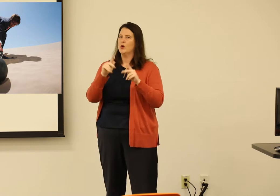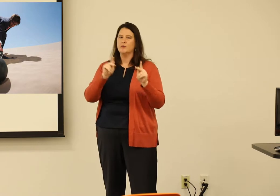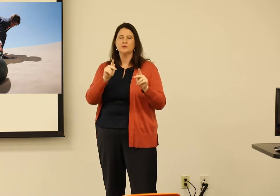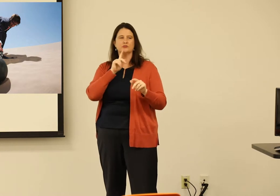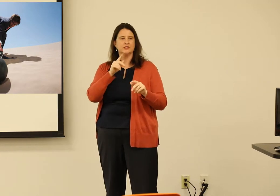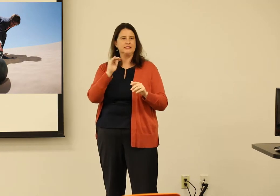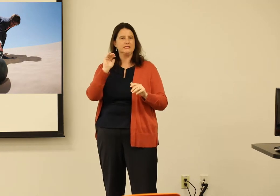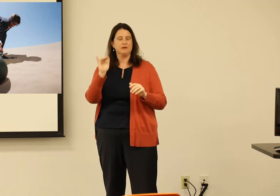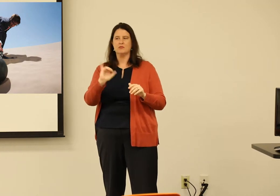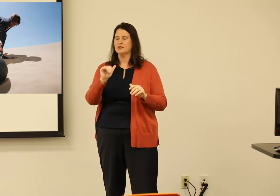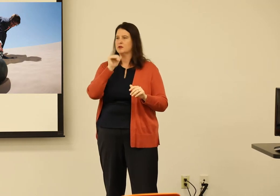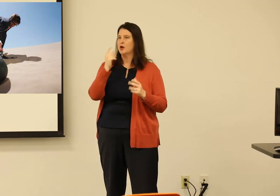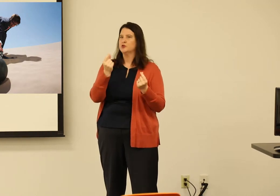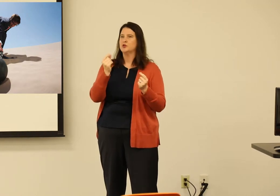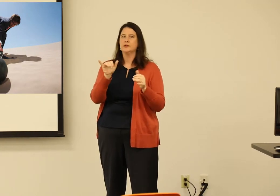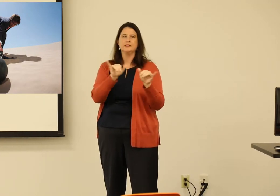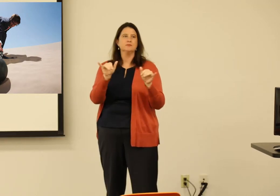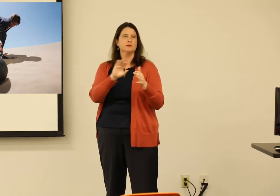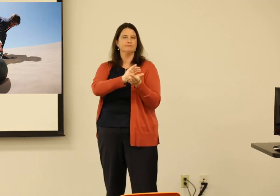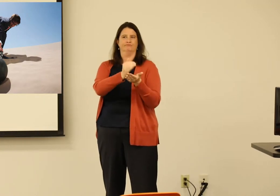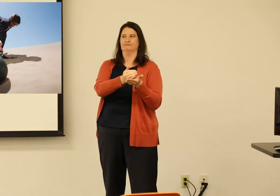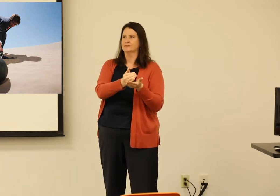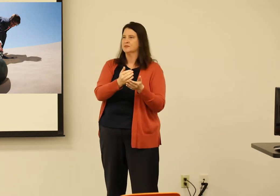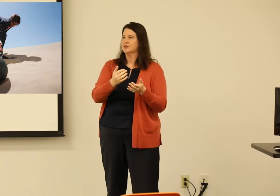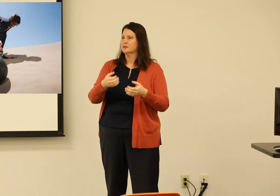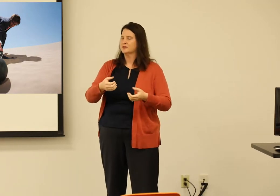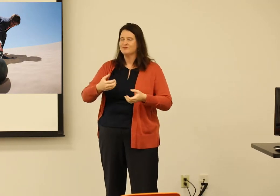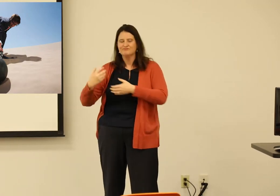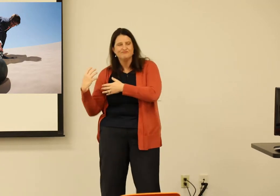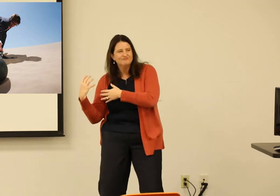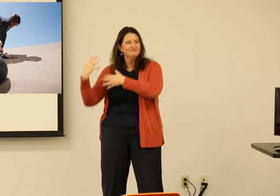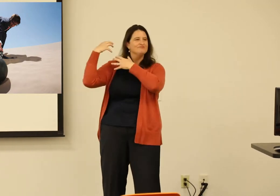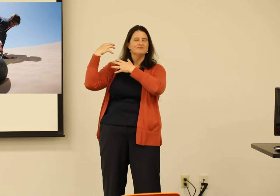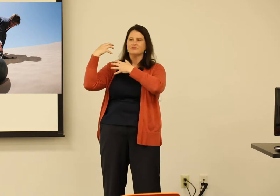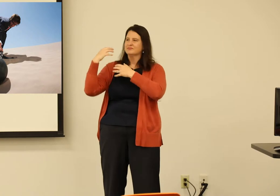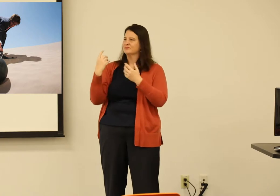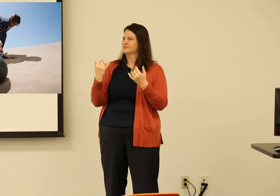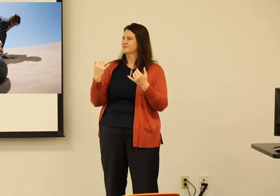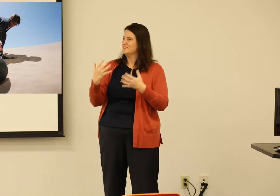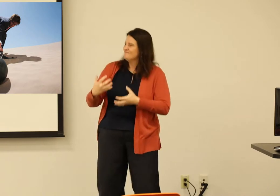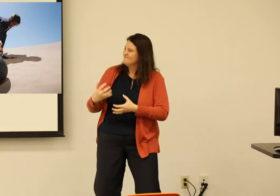carry that weight of other people's expectations with them. And it always felt like I wasn't doing the same amount